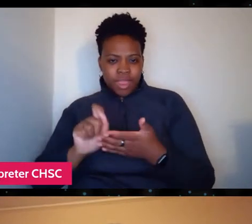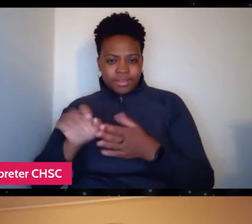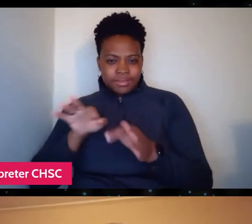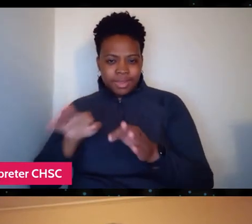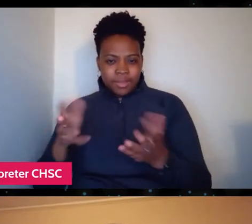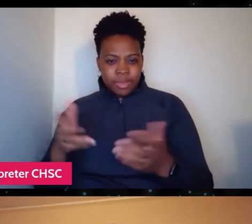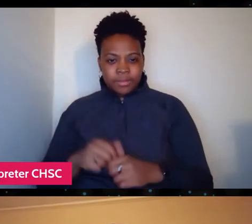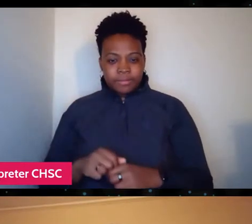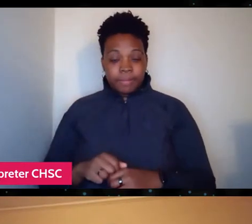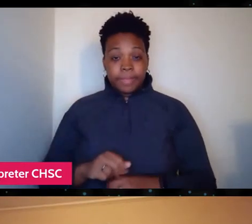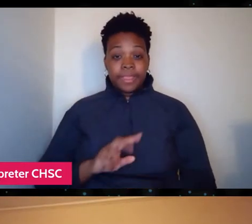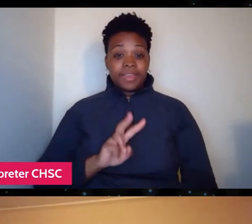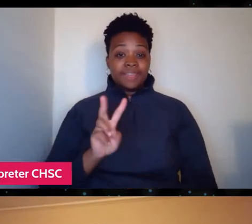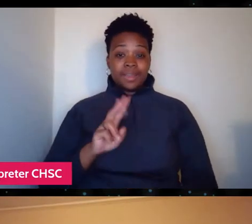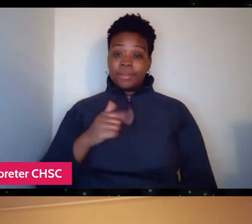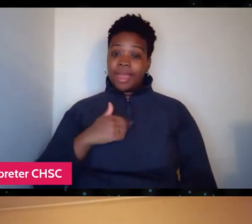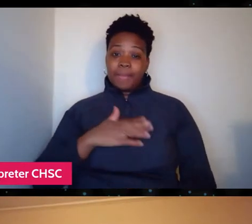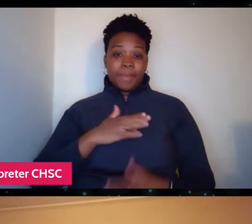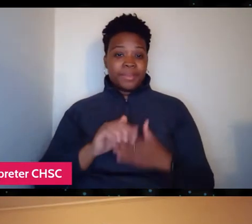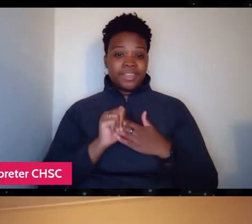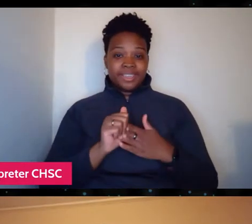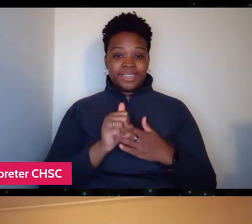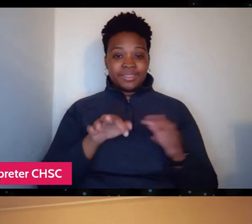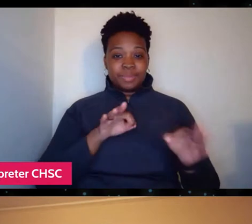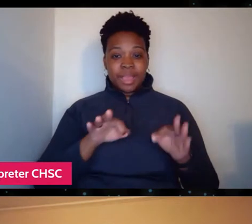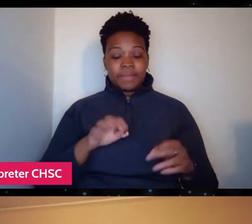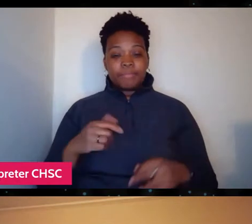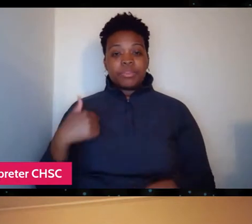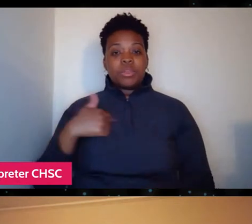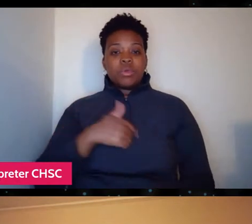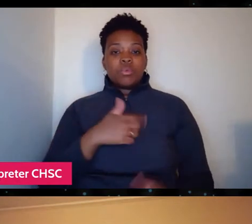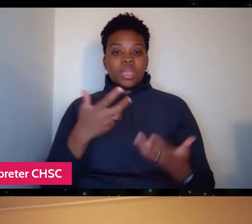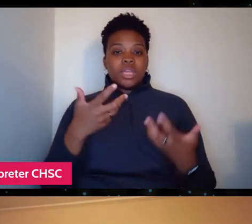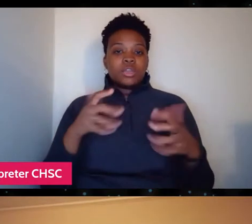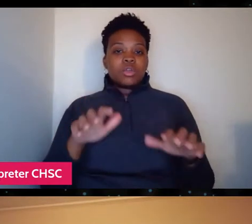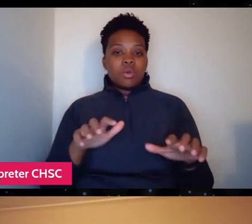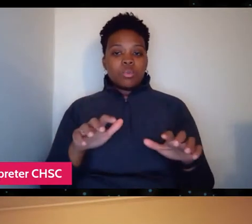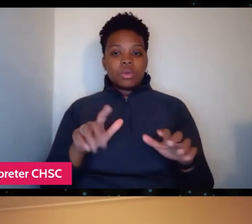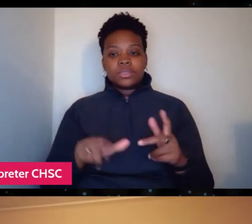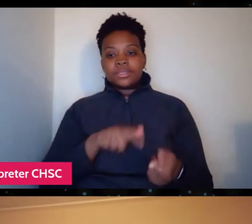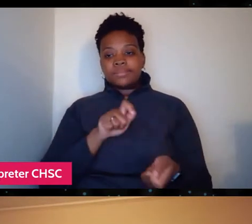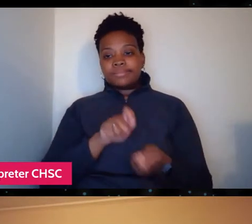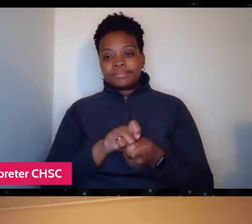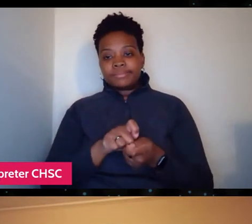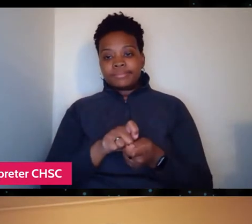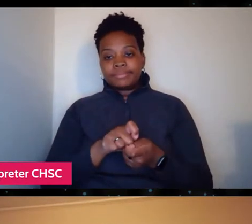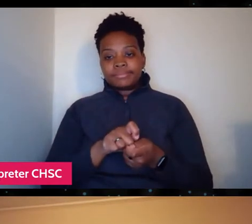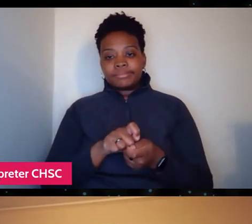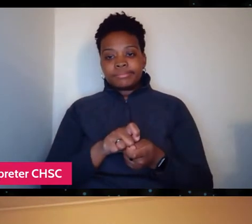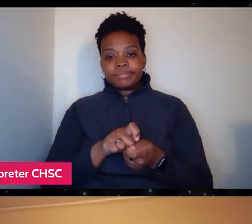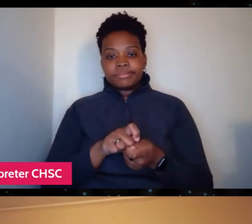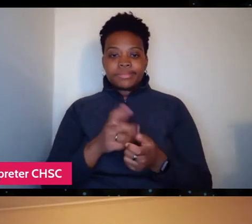I mean, we don't want to particularly pick sides and get involved in the politics,